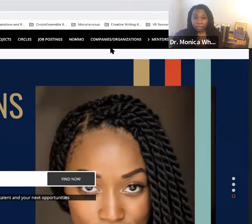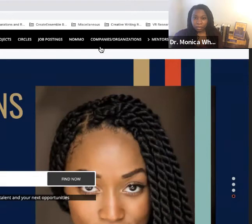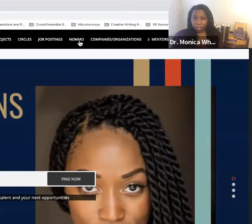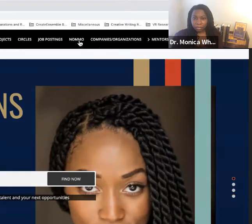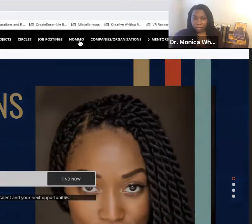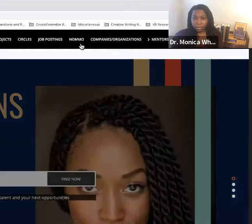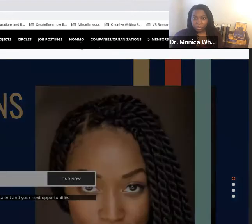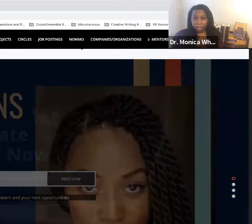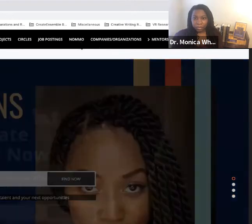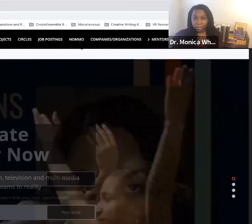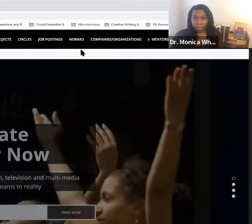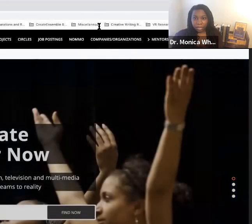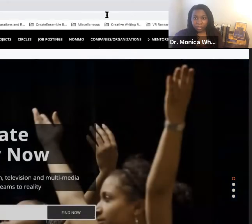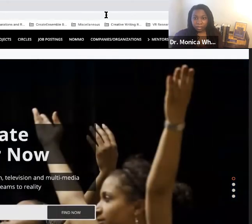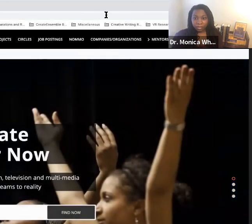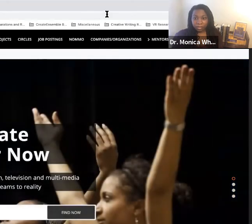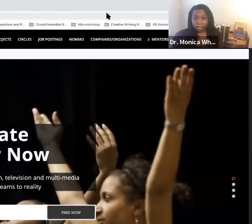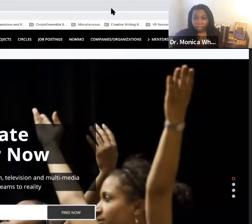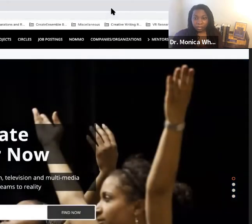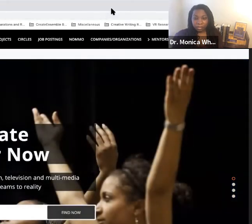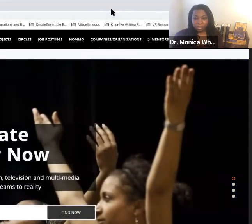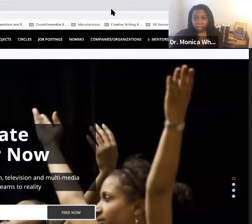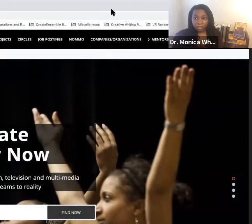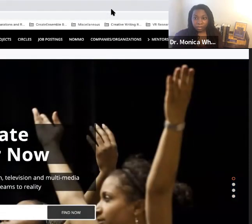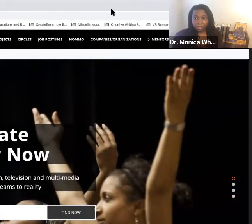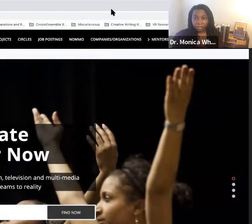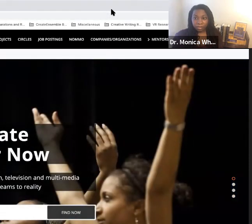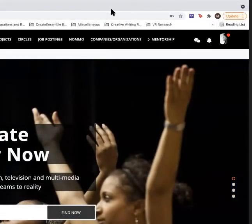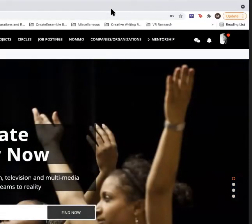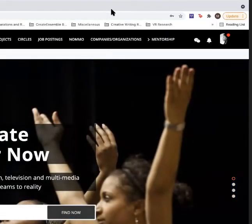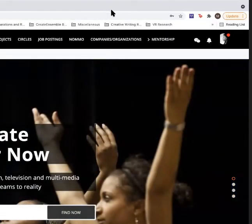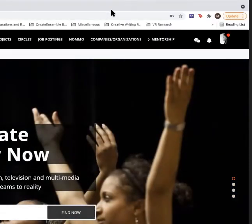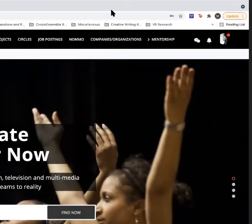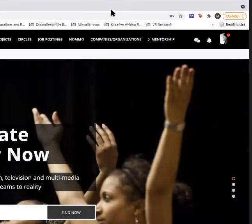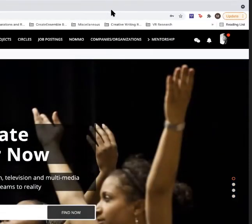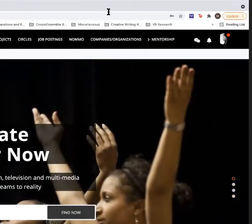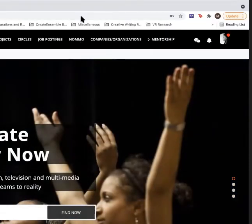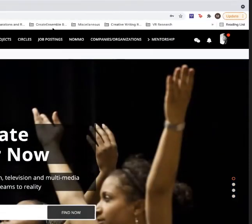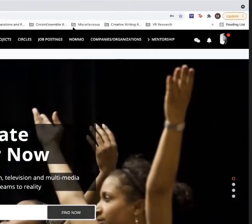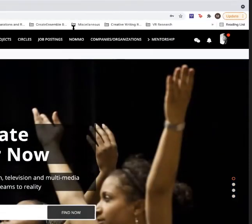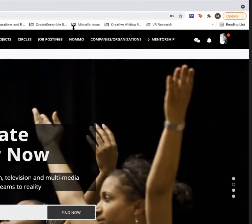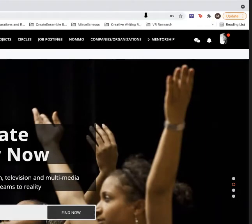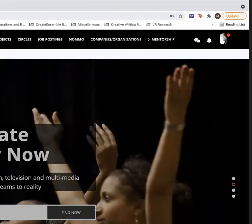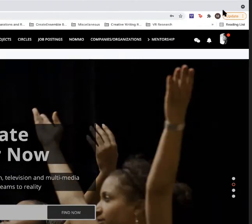So Karishma, you can see this okay, yes? Yeah. Yep. Okay, great.